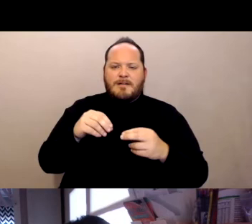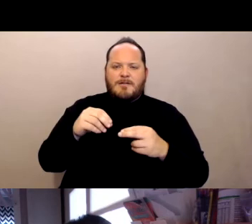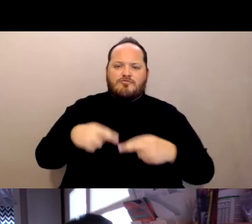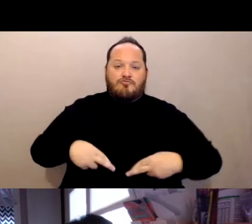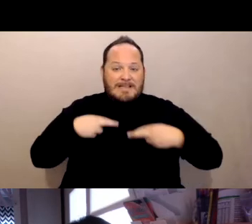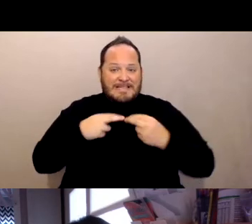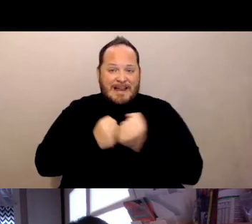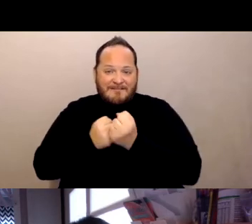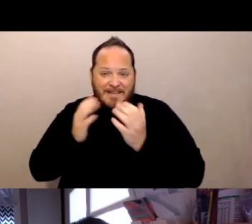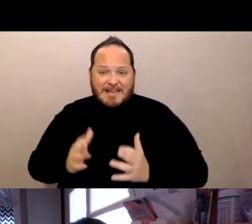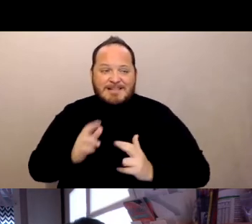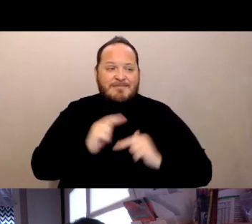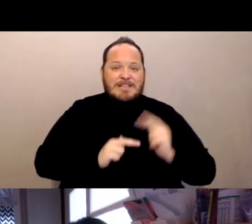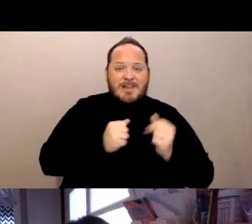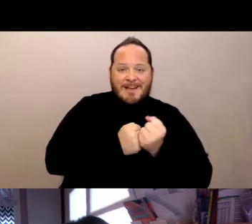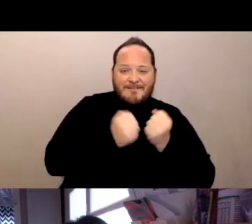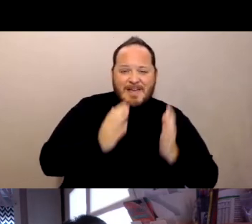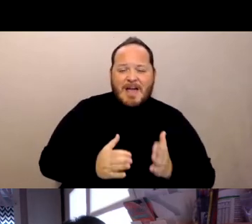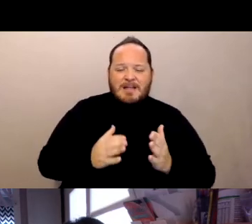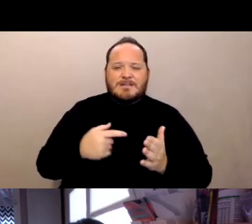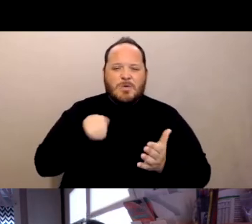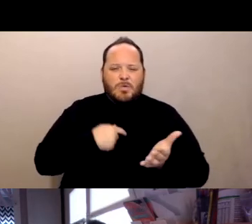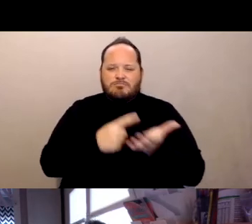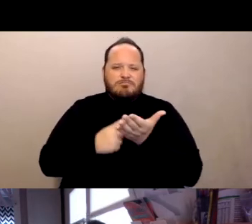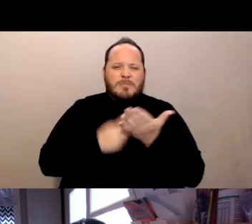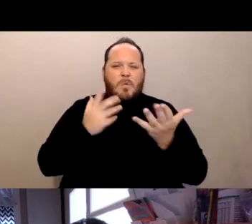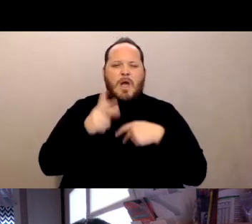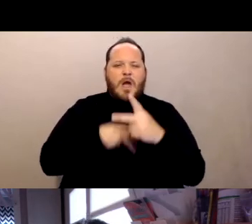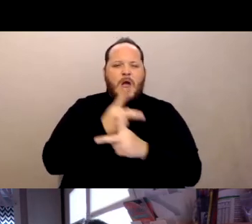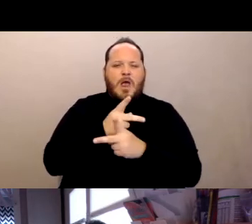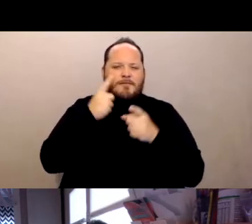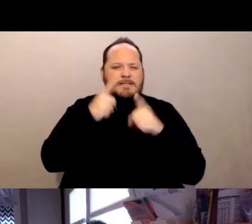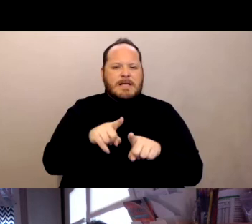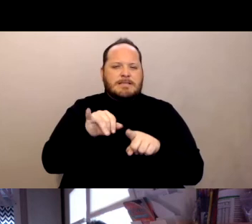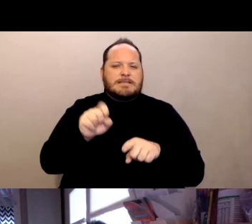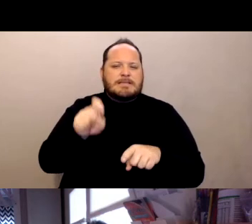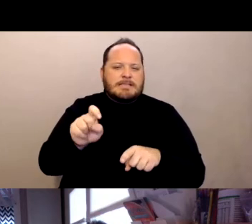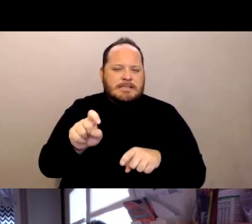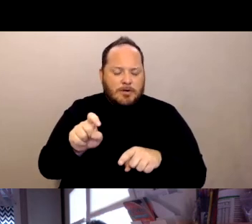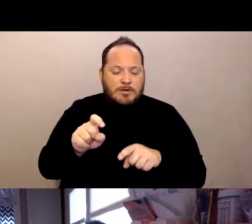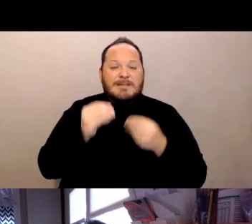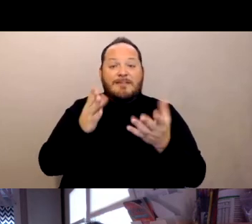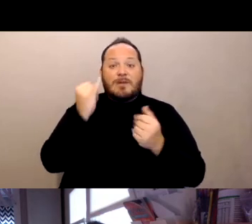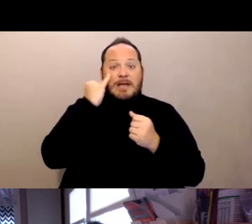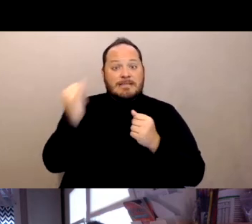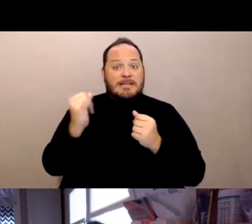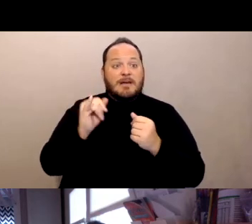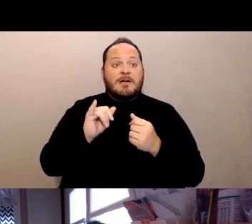about what kind of consent was necessary, just to give you an idea. The industries, the providers were arguing that